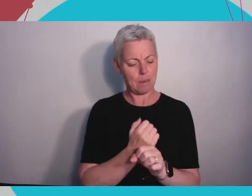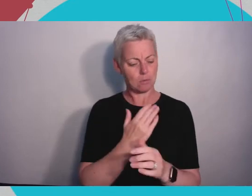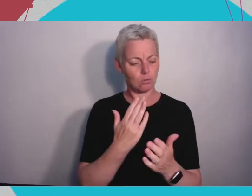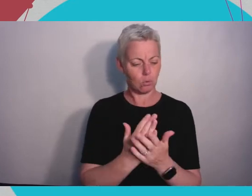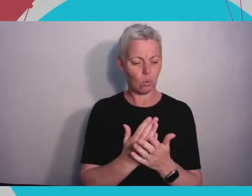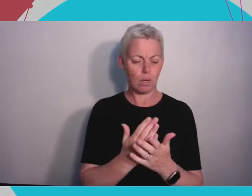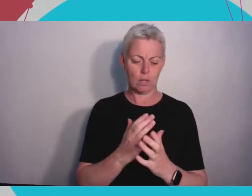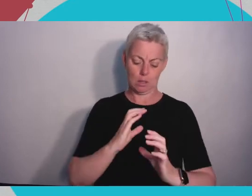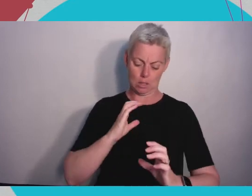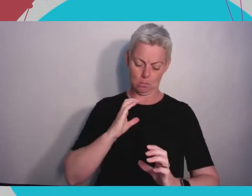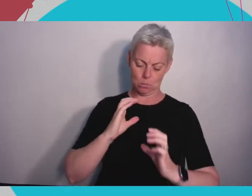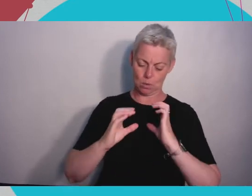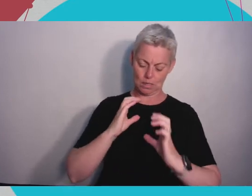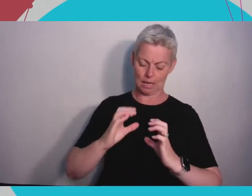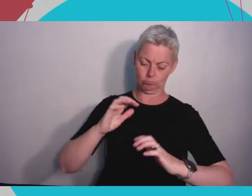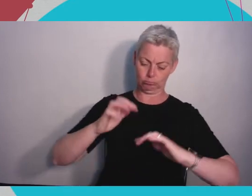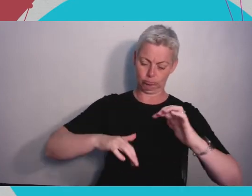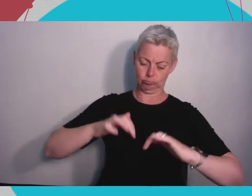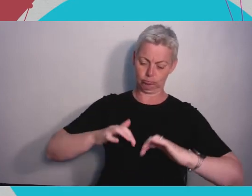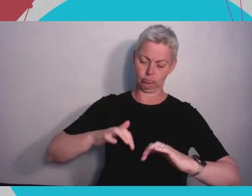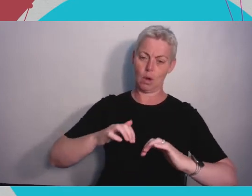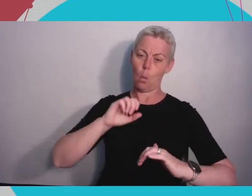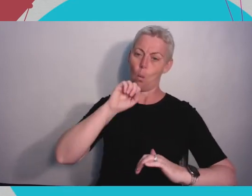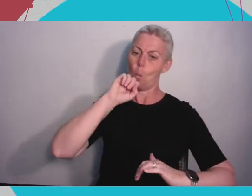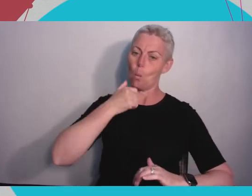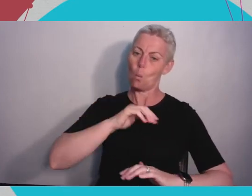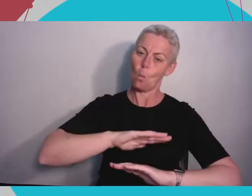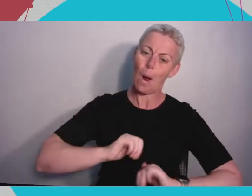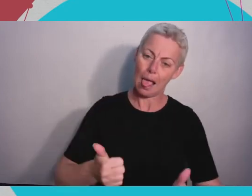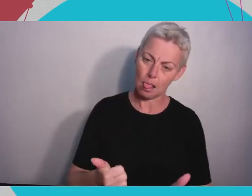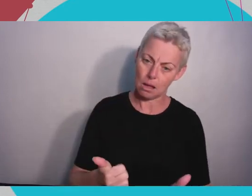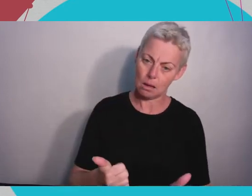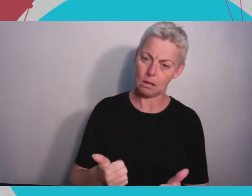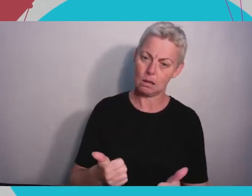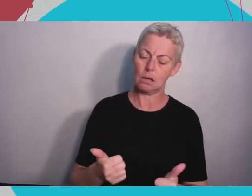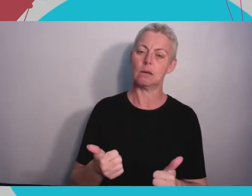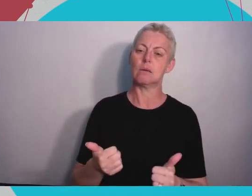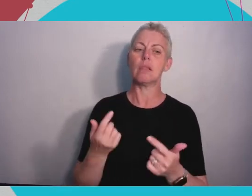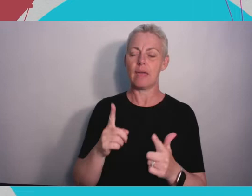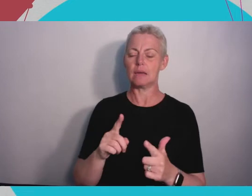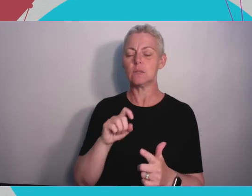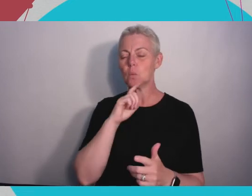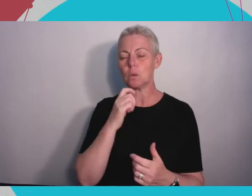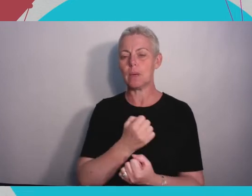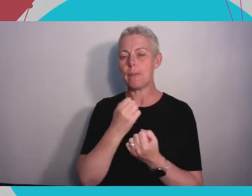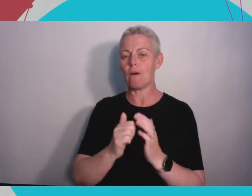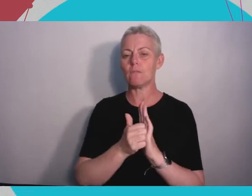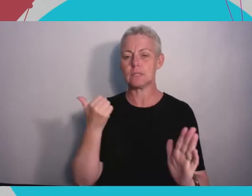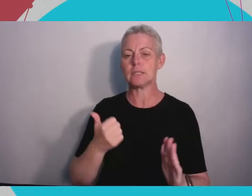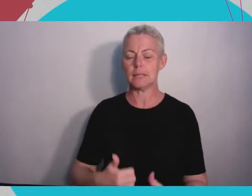in writing I think that's going to be a very powerful skill to have over the coming years.